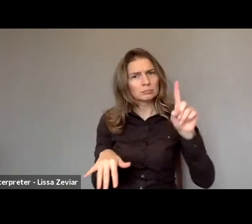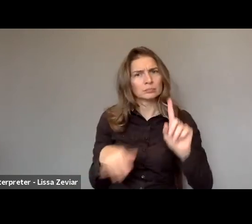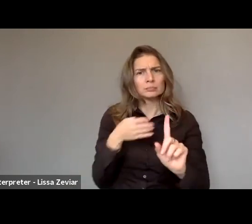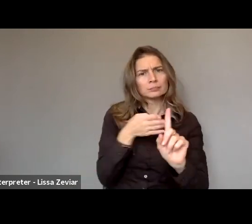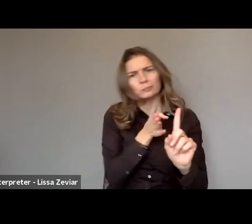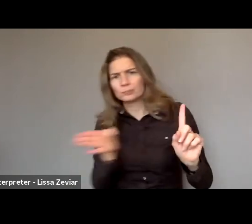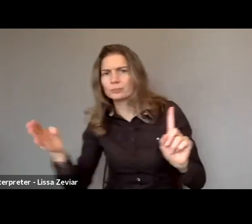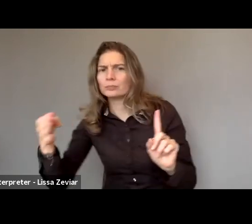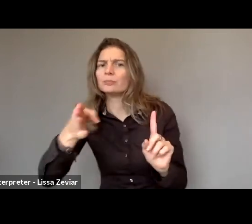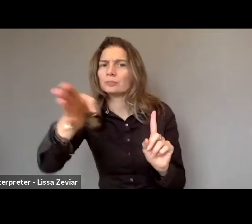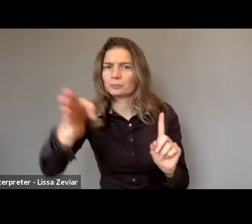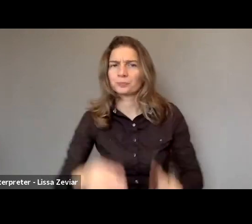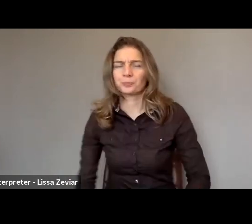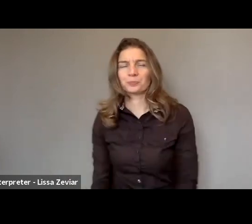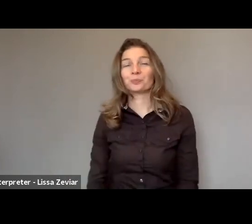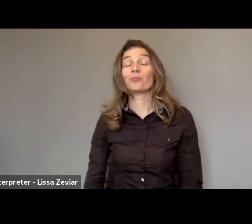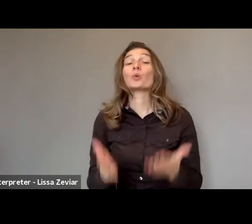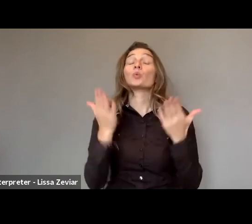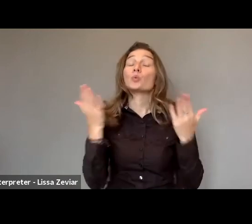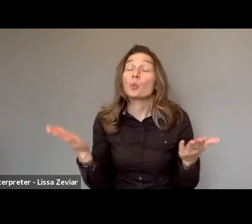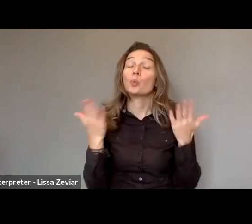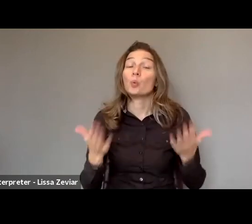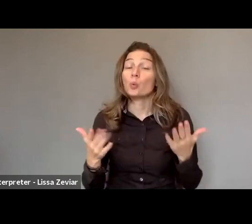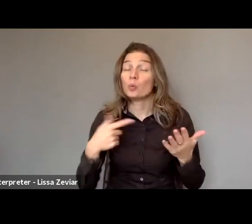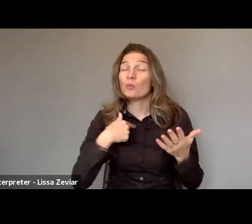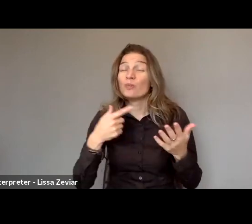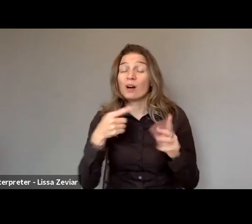we’ve started a repertoire work for this alternative avenues.